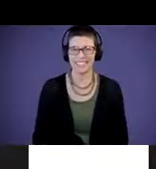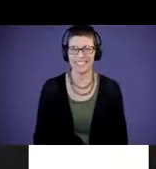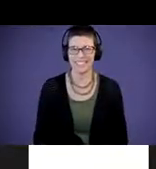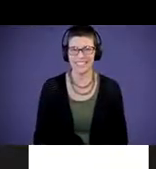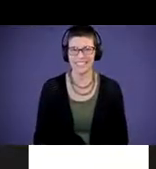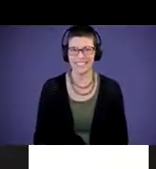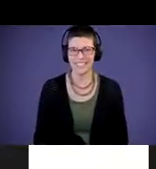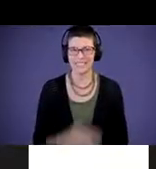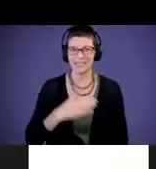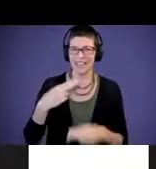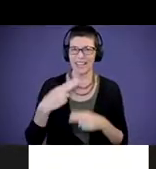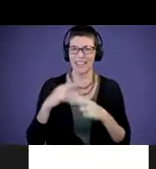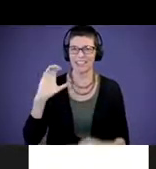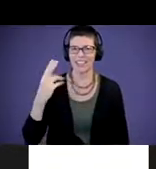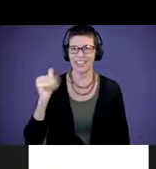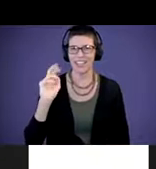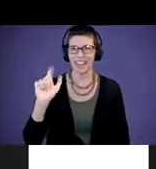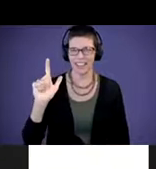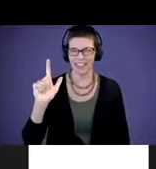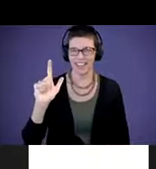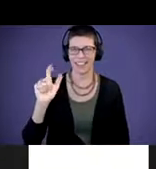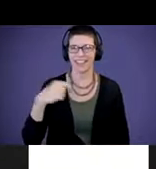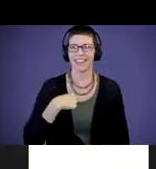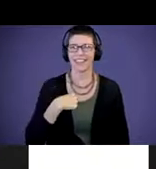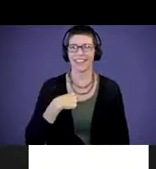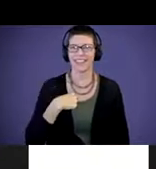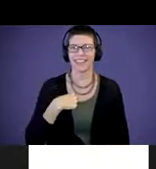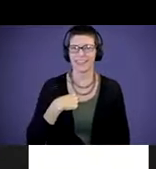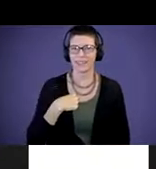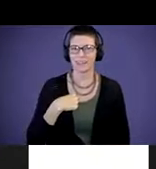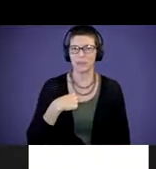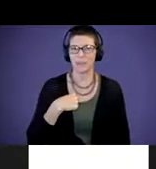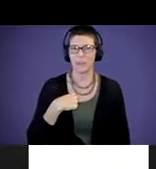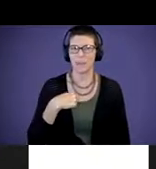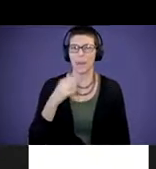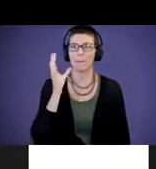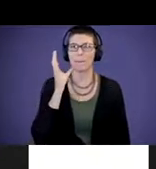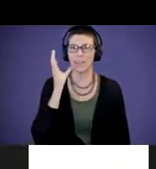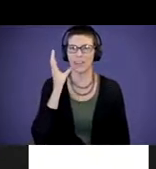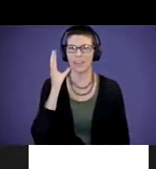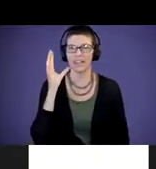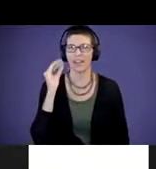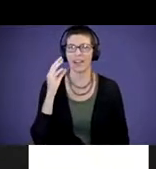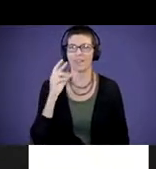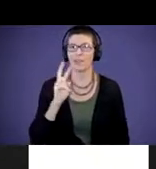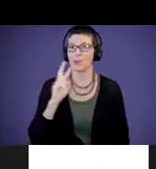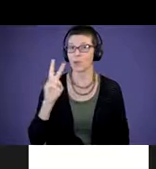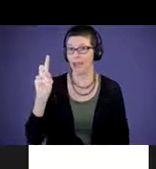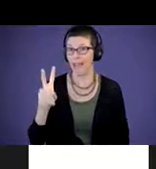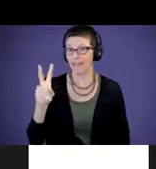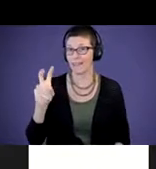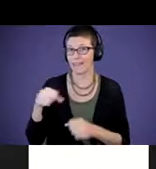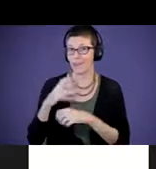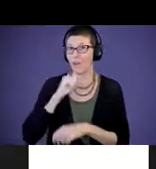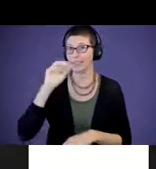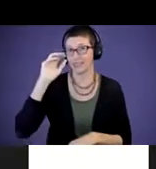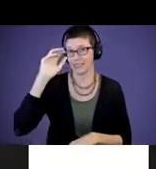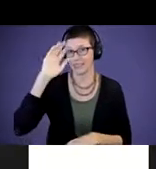My name is Chanel. I am a parent of a two and a half year old son who's hard of hearing.